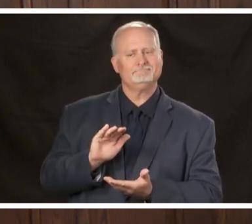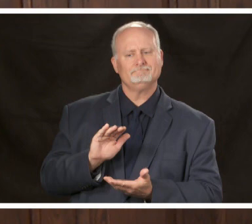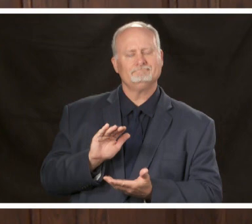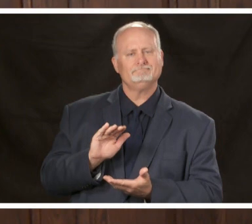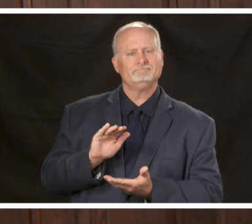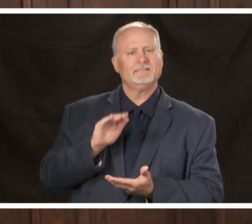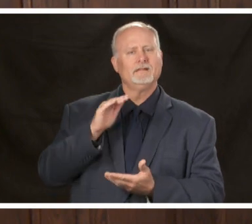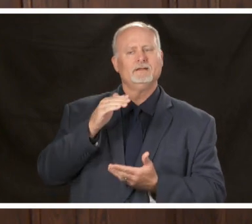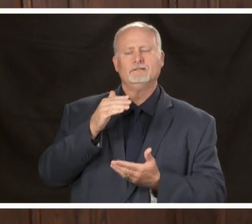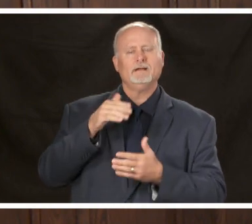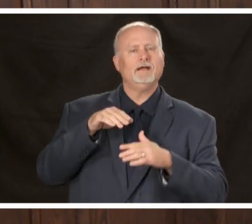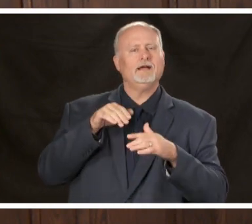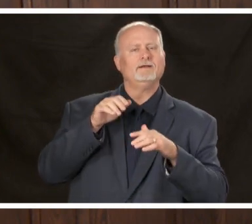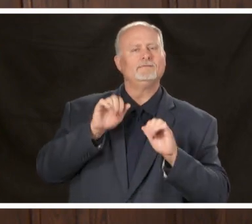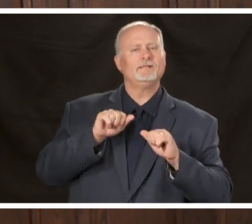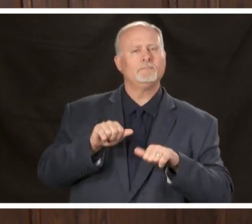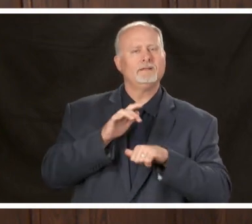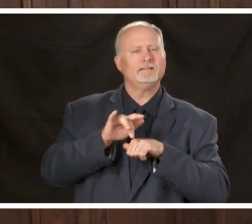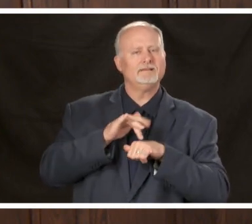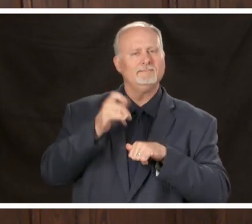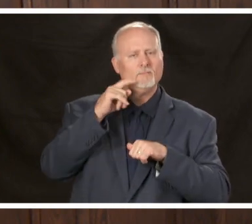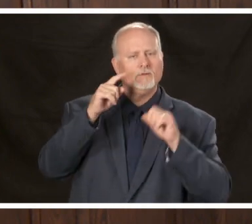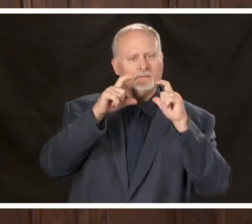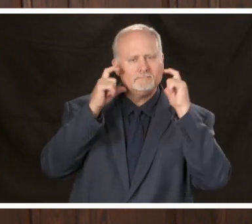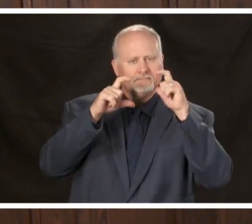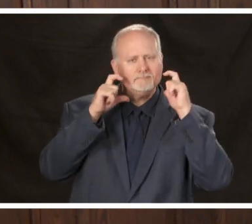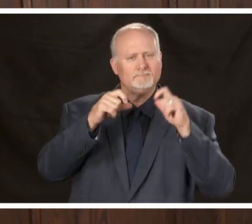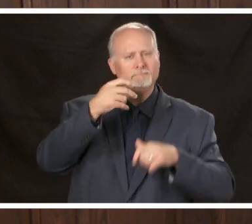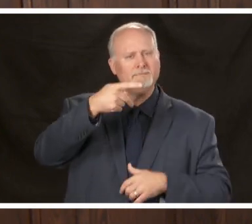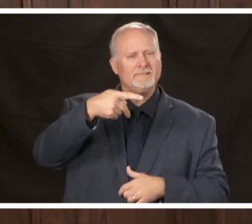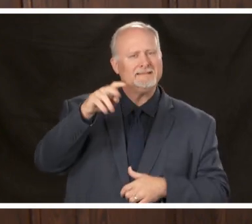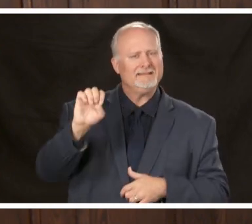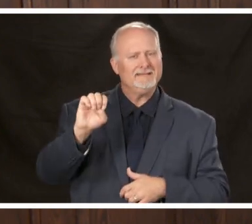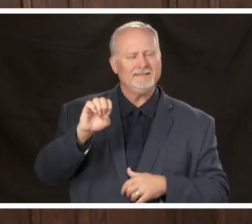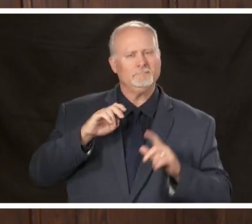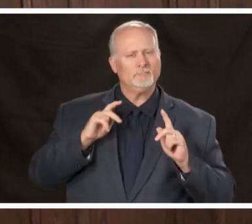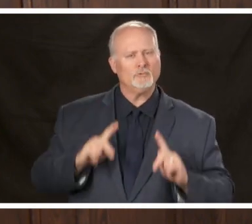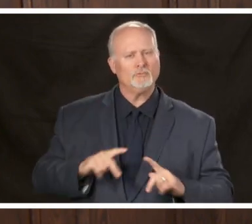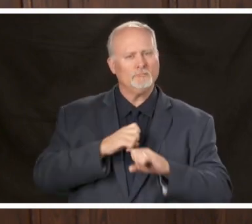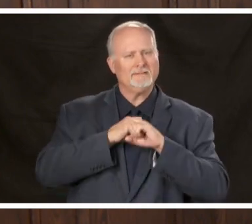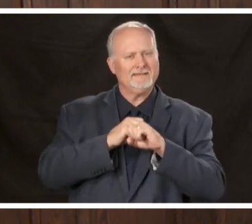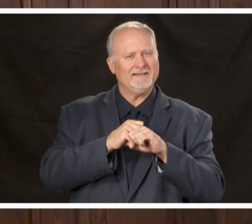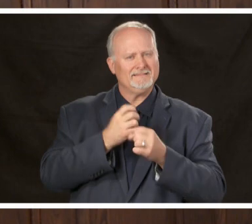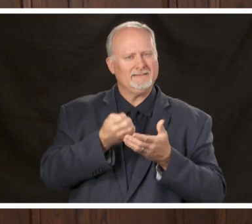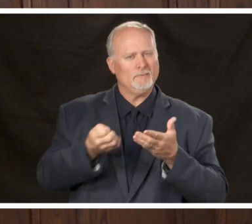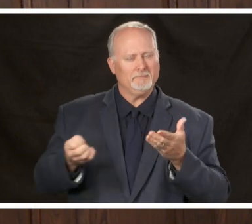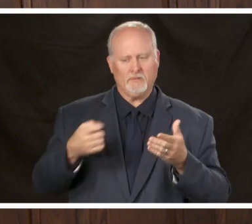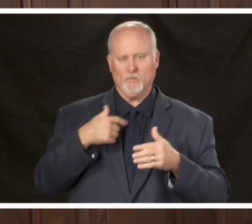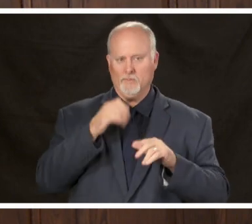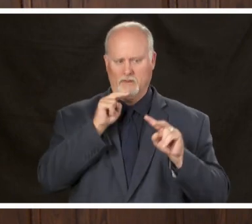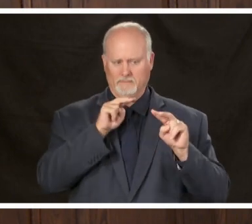or PPE we will be carefully watching the supply and demand and the challenge is